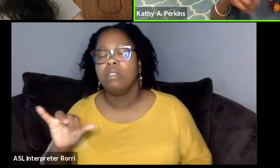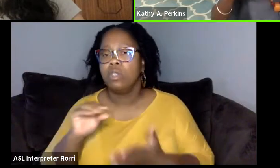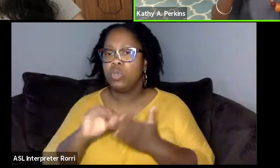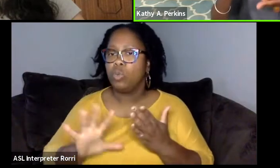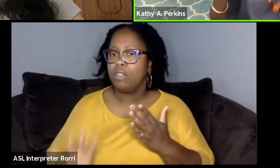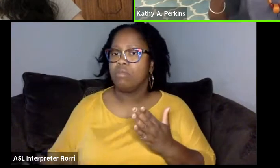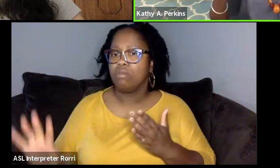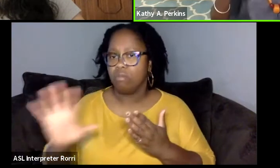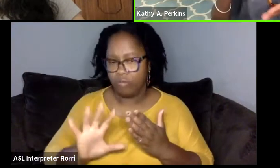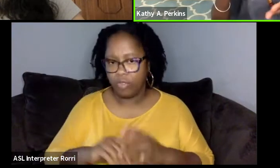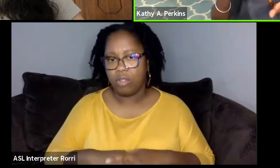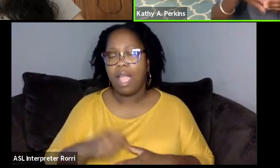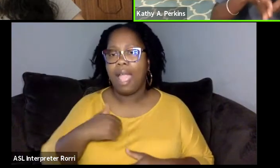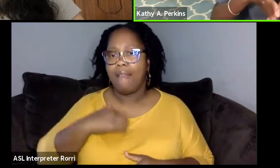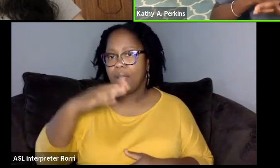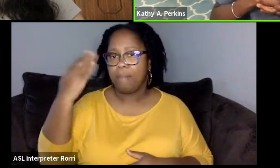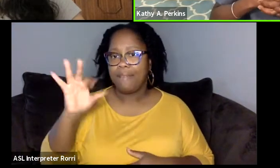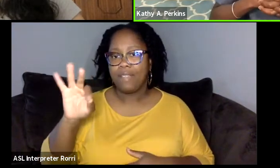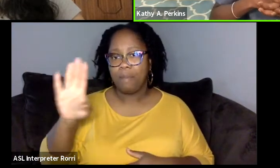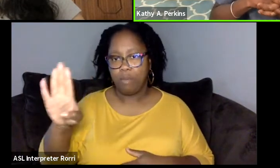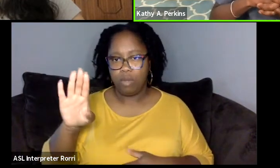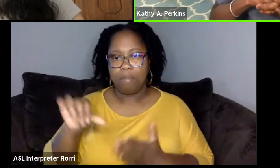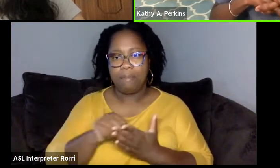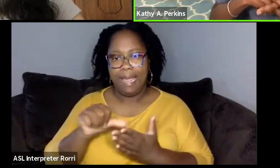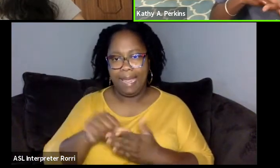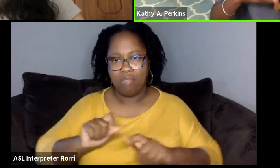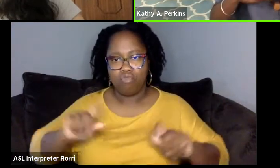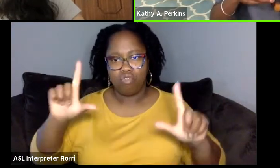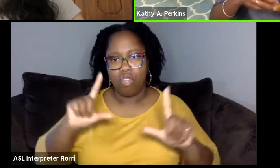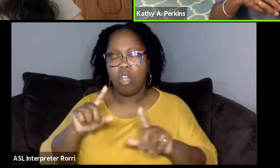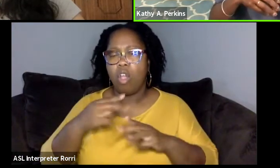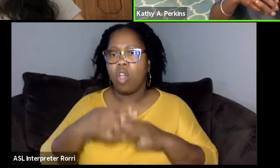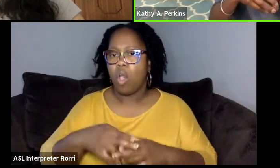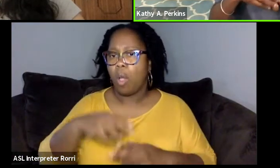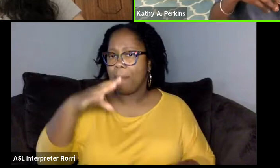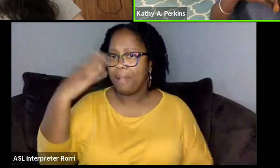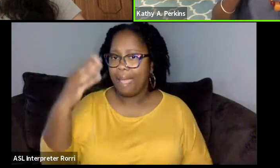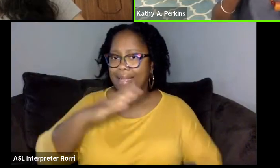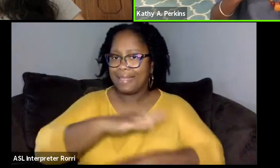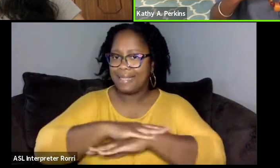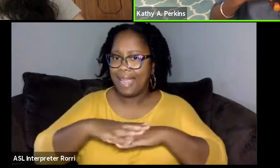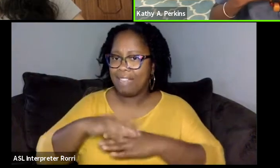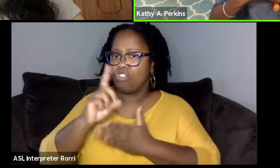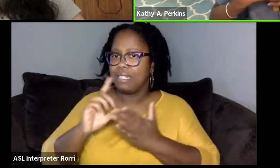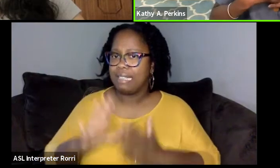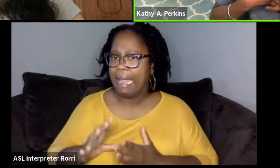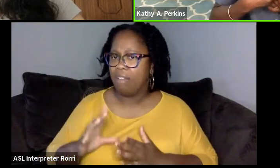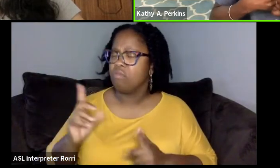it's called Black Stage Designers and which I've had for about 12 years and it's really grown.